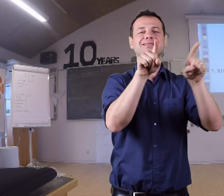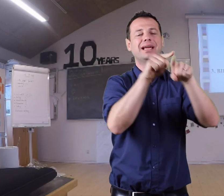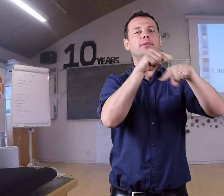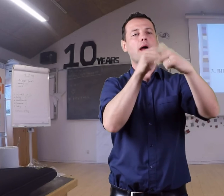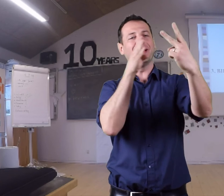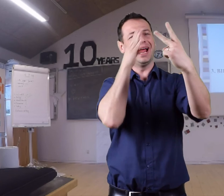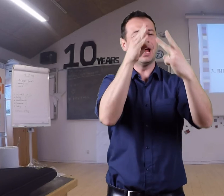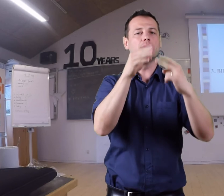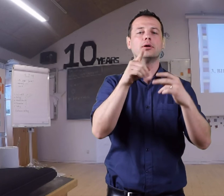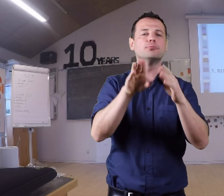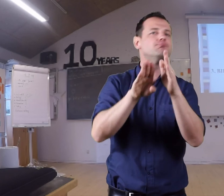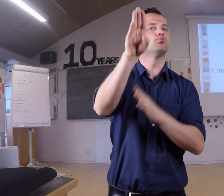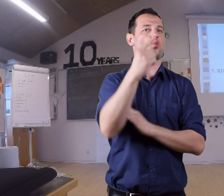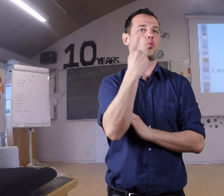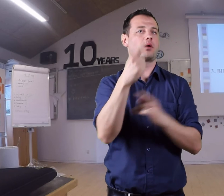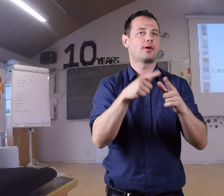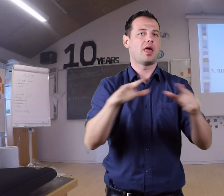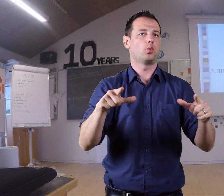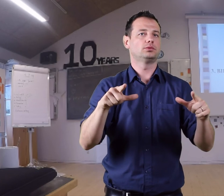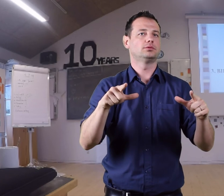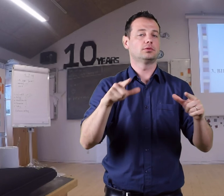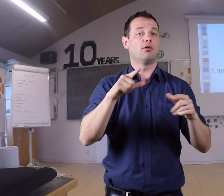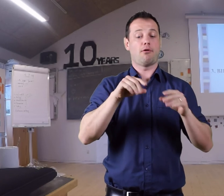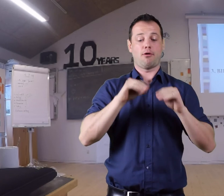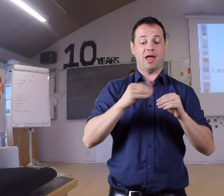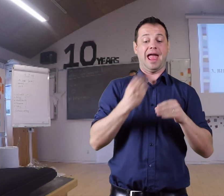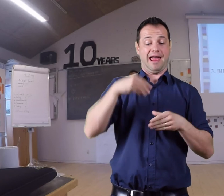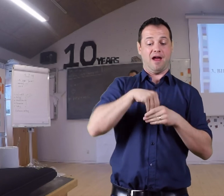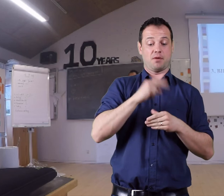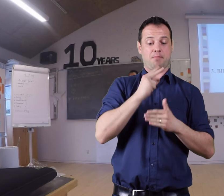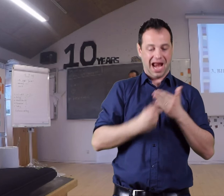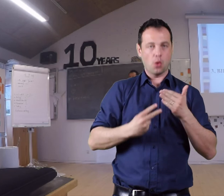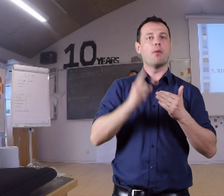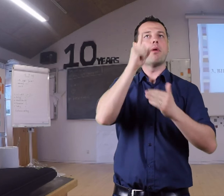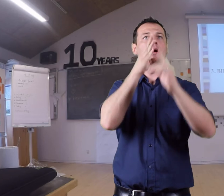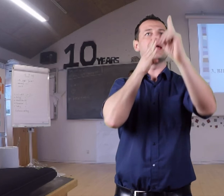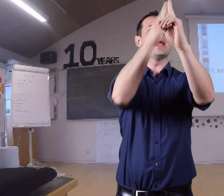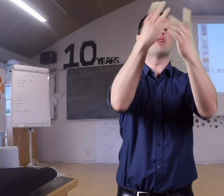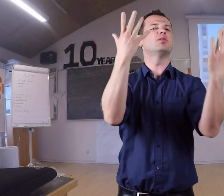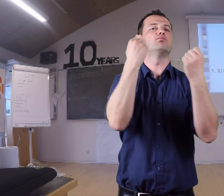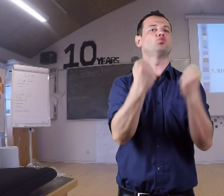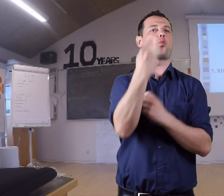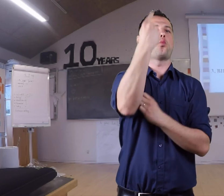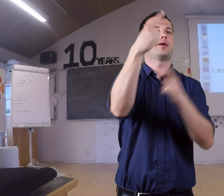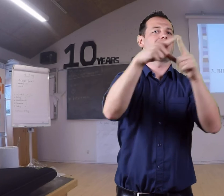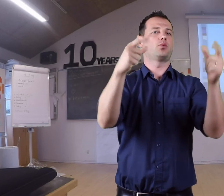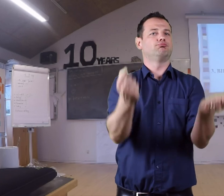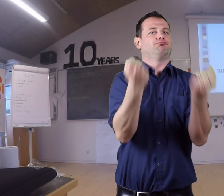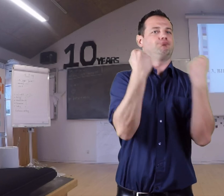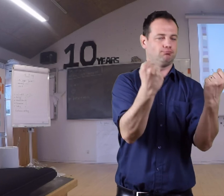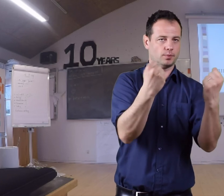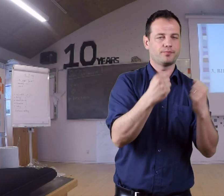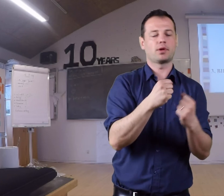At the same time, also aims to improve in one language. There are two languages taught, but the final aim is proficiency in one language.